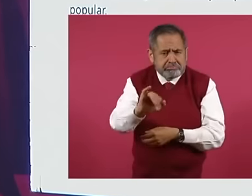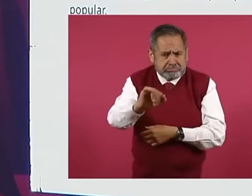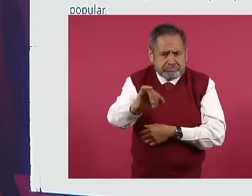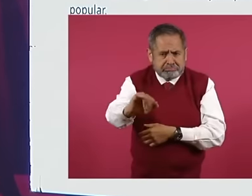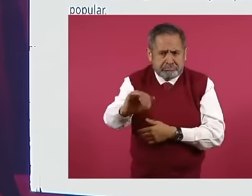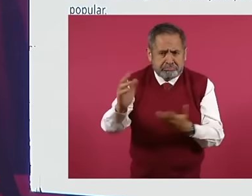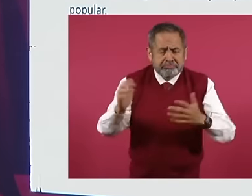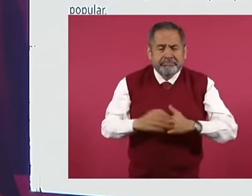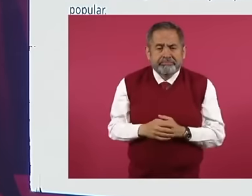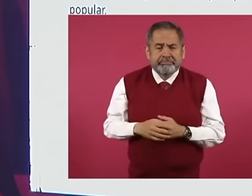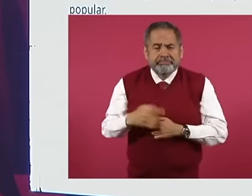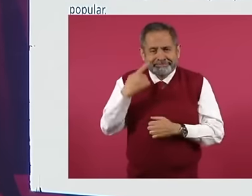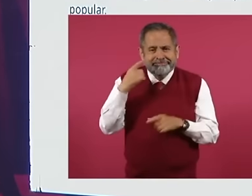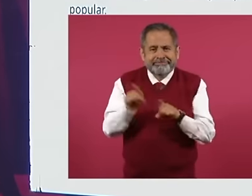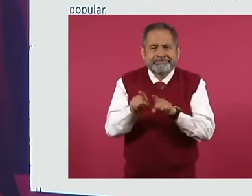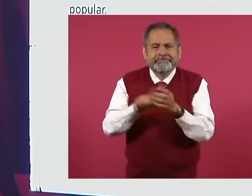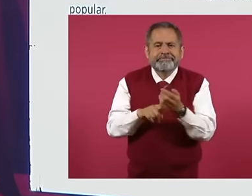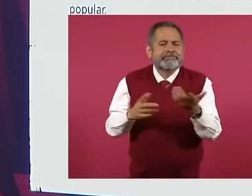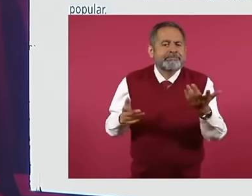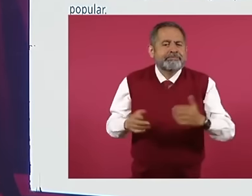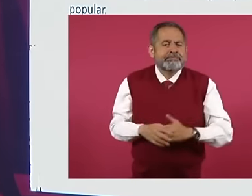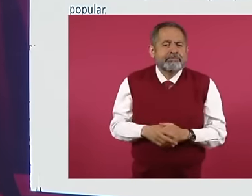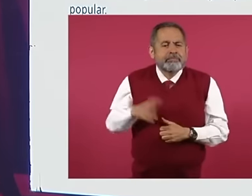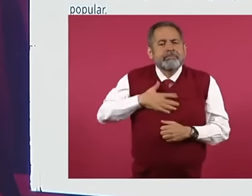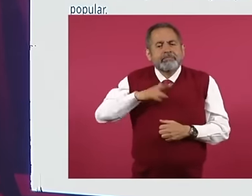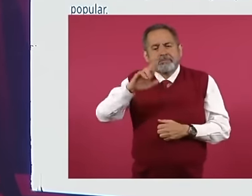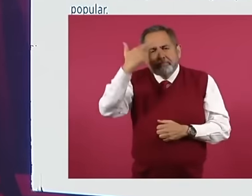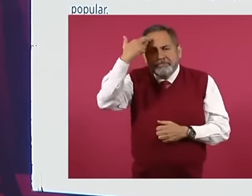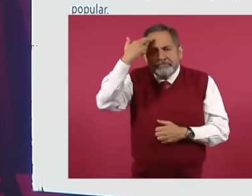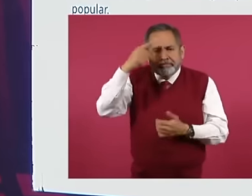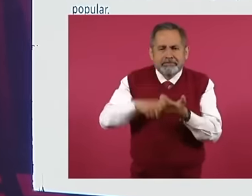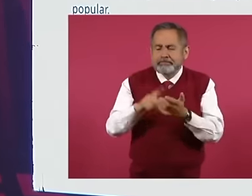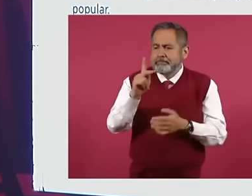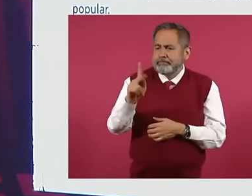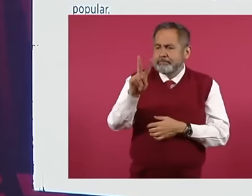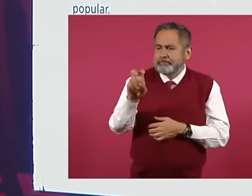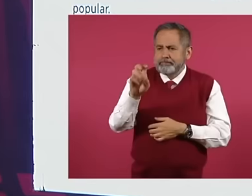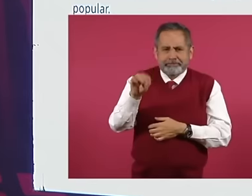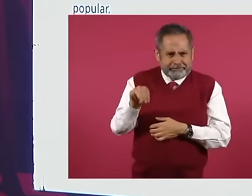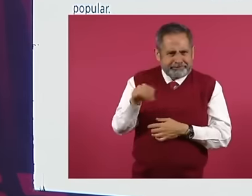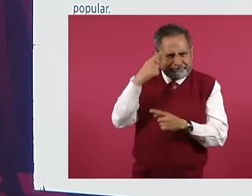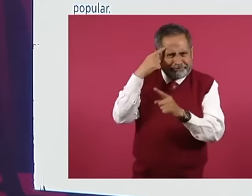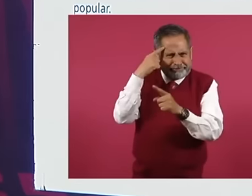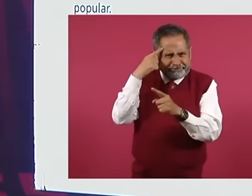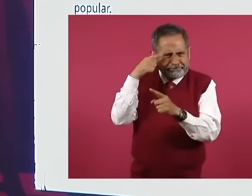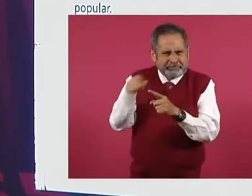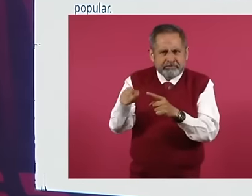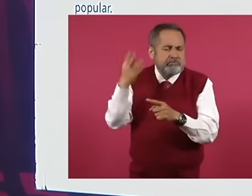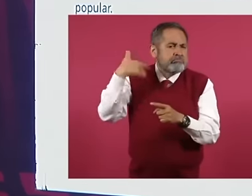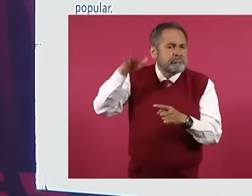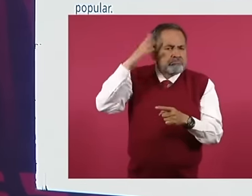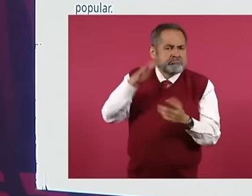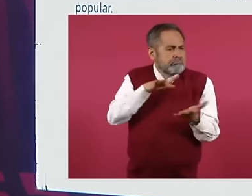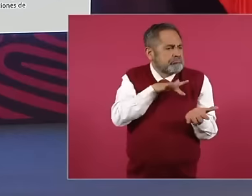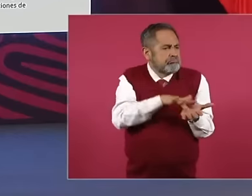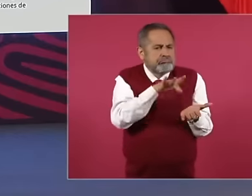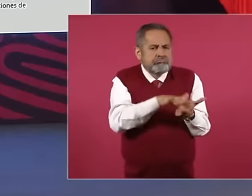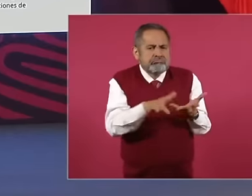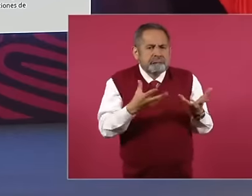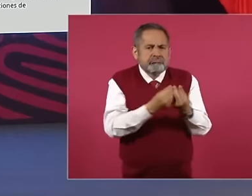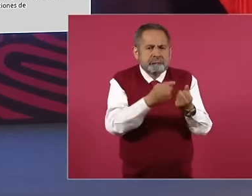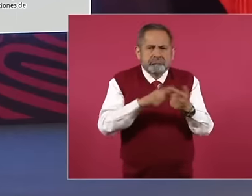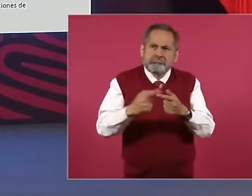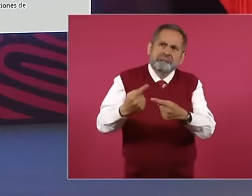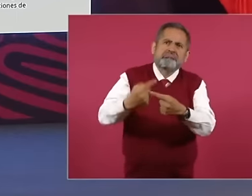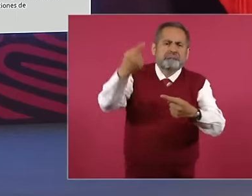we go to that, I remember that the Green supported 6 years ago, it was not